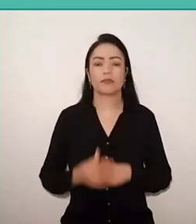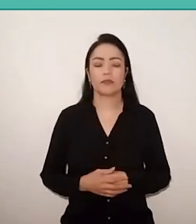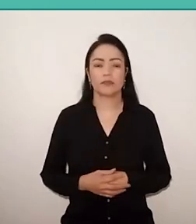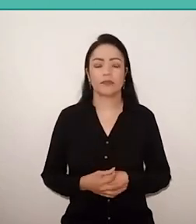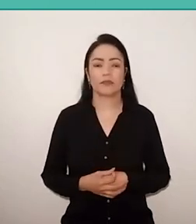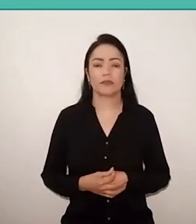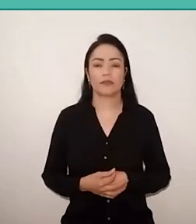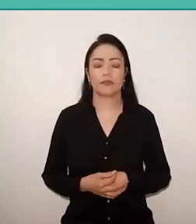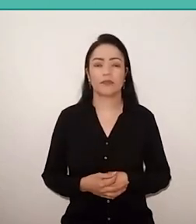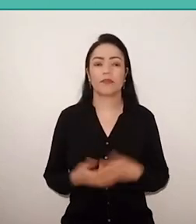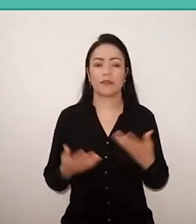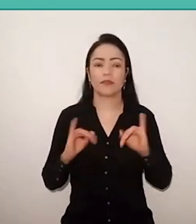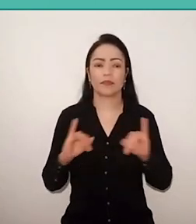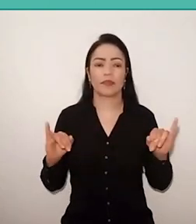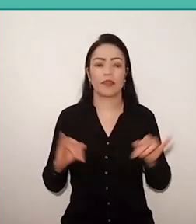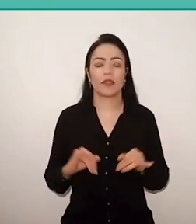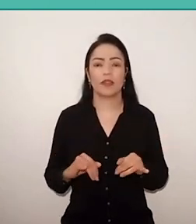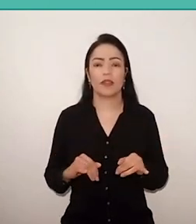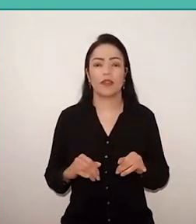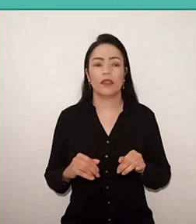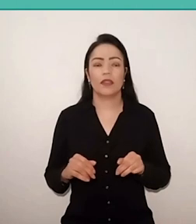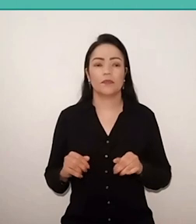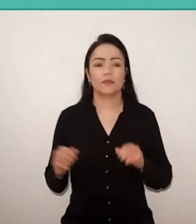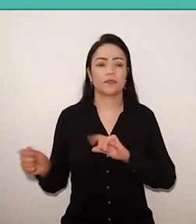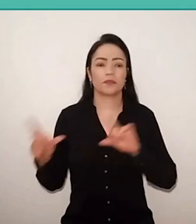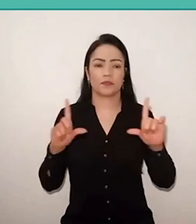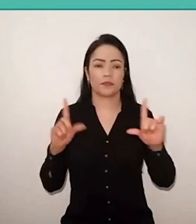I wanted to say too, in this presentation, add, beside from my shirt,